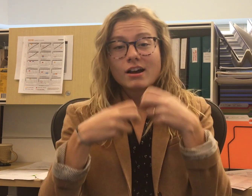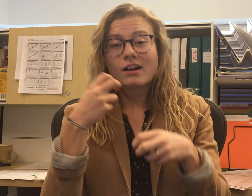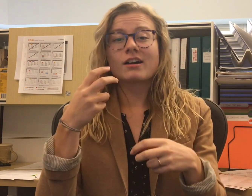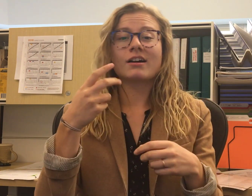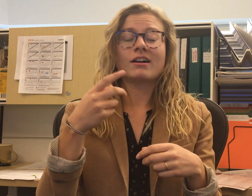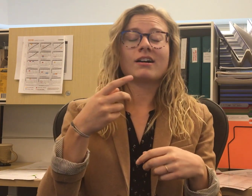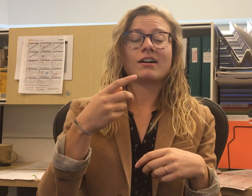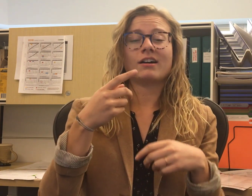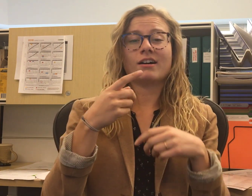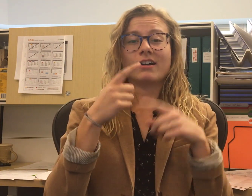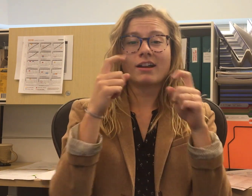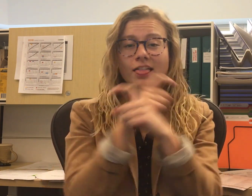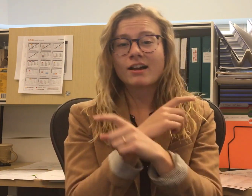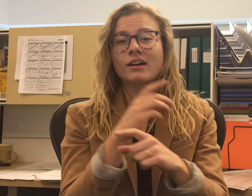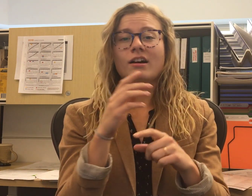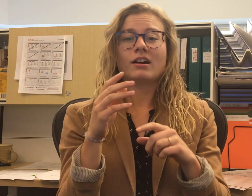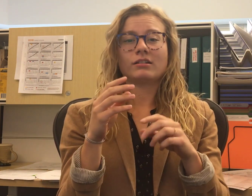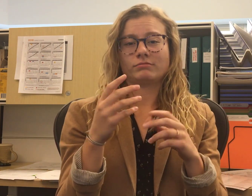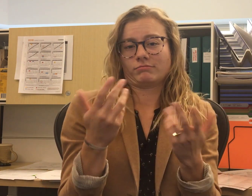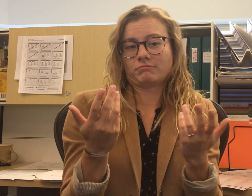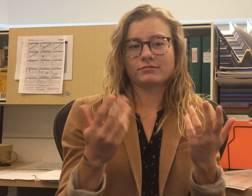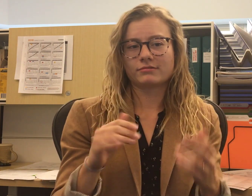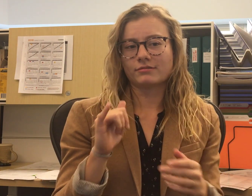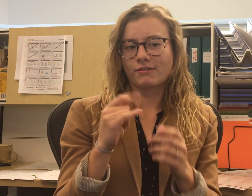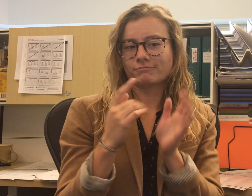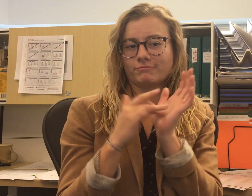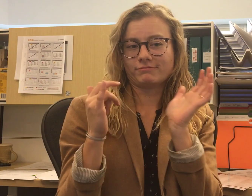and it’s less complicated. That’s one advantage I have.